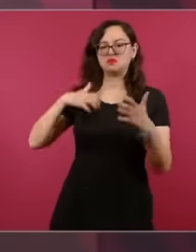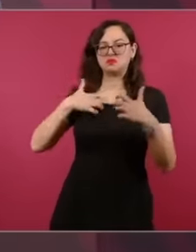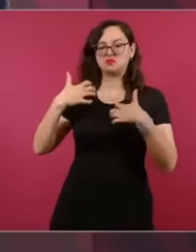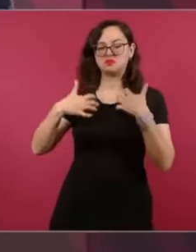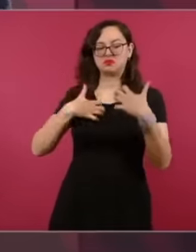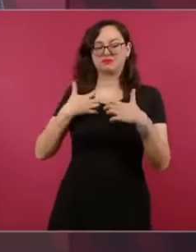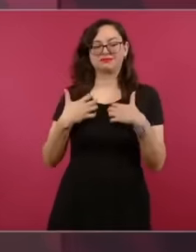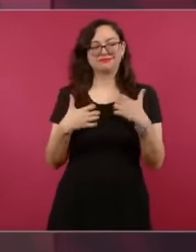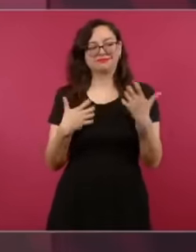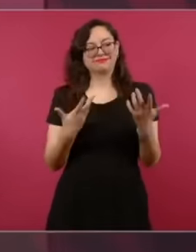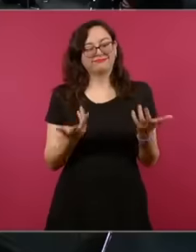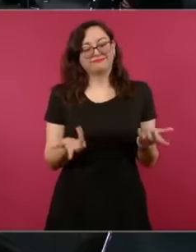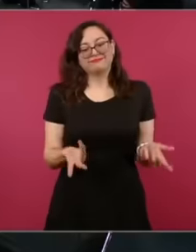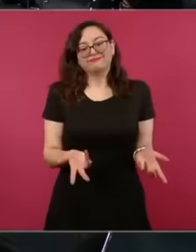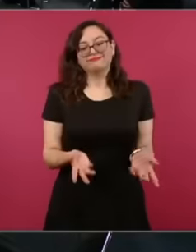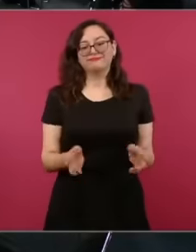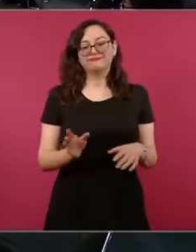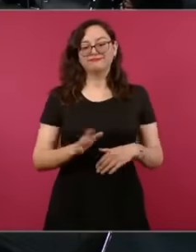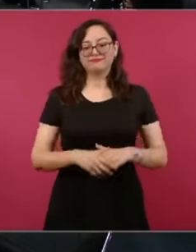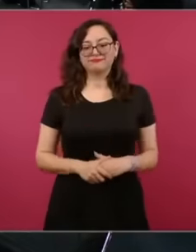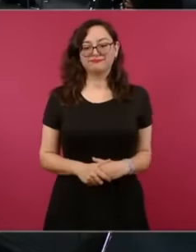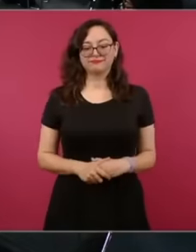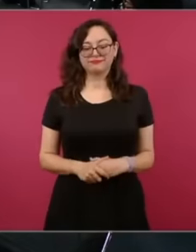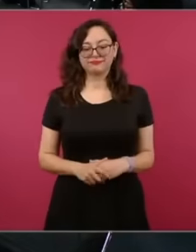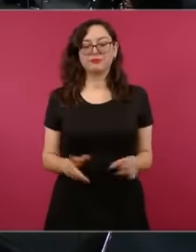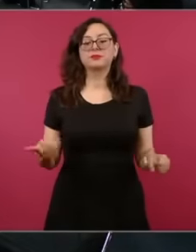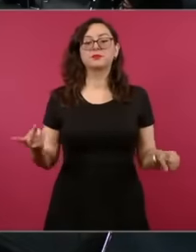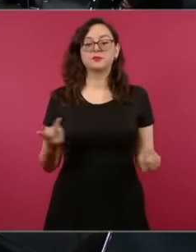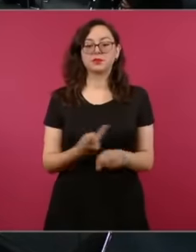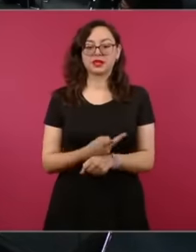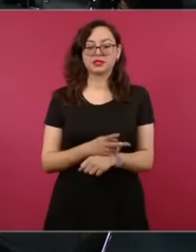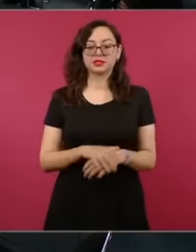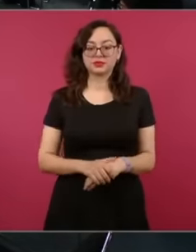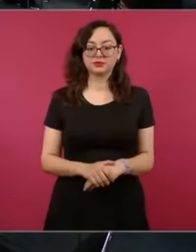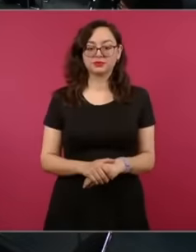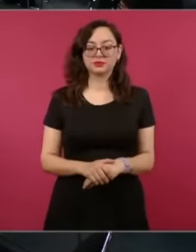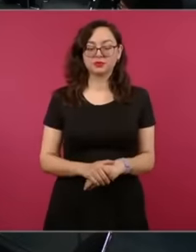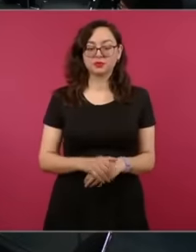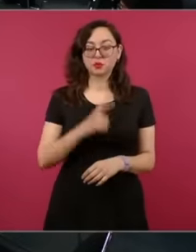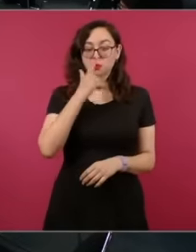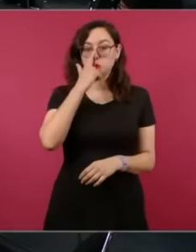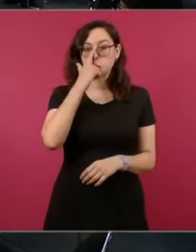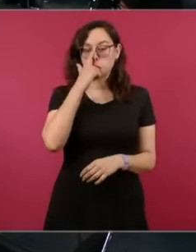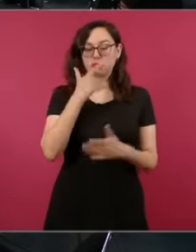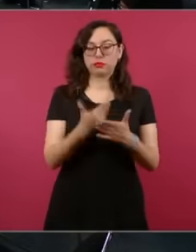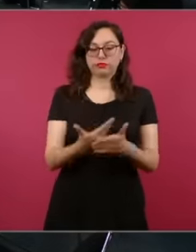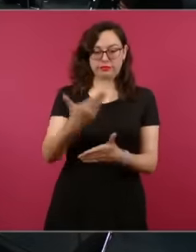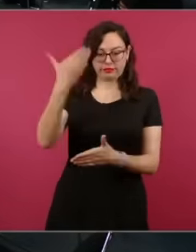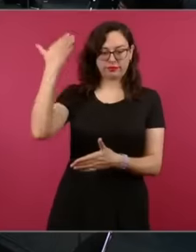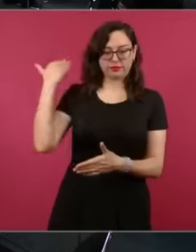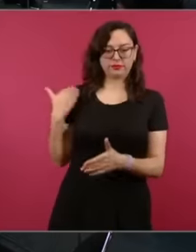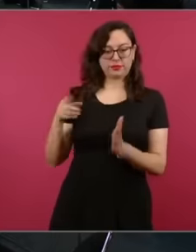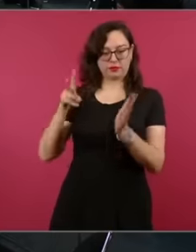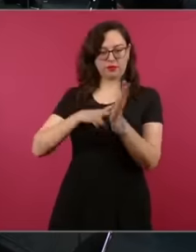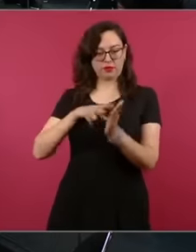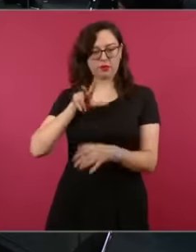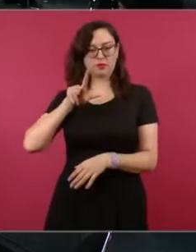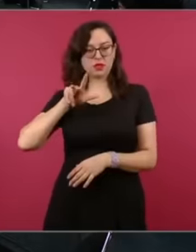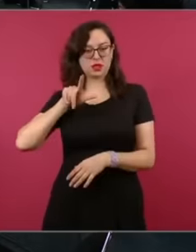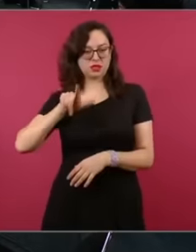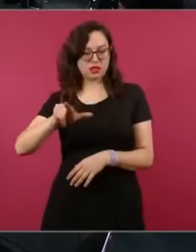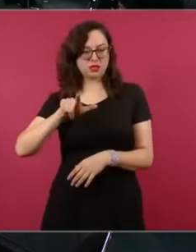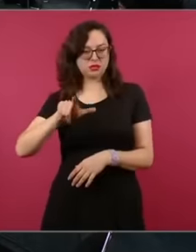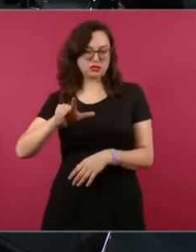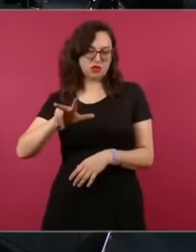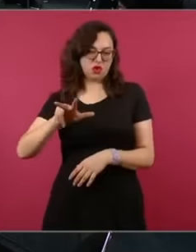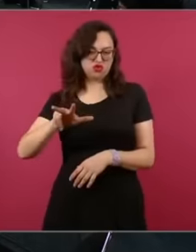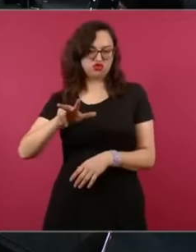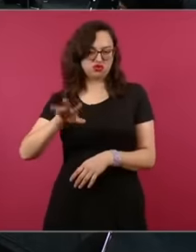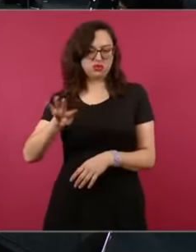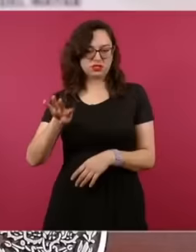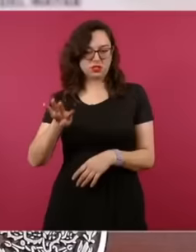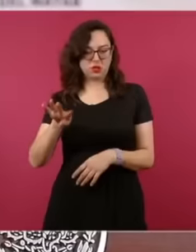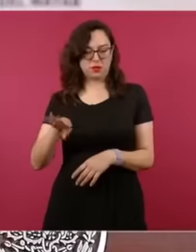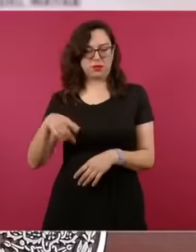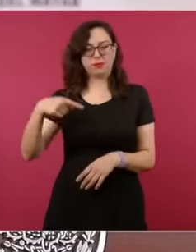government, not because of them but because of the companies or they did